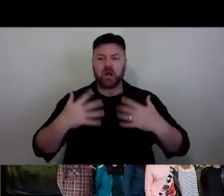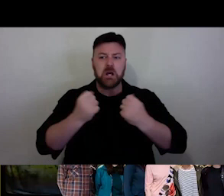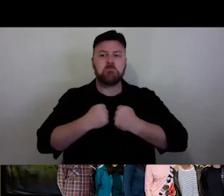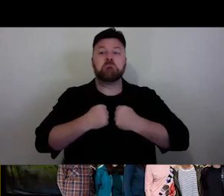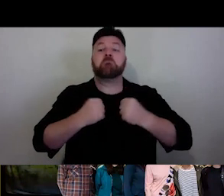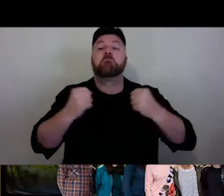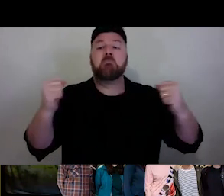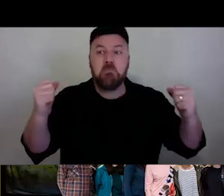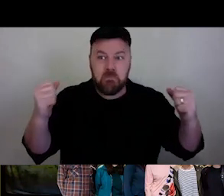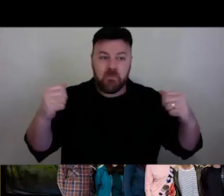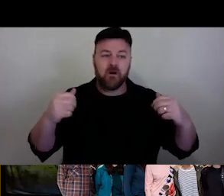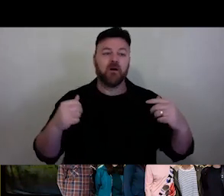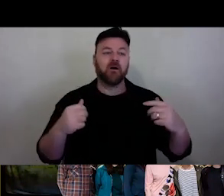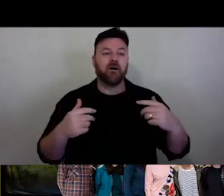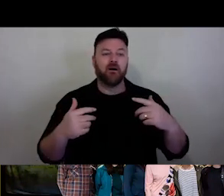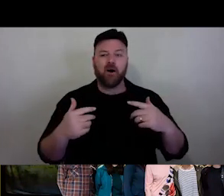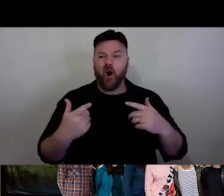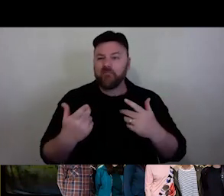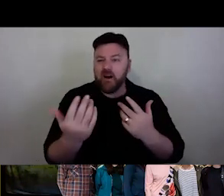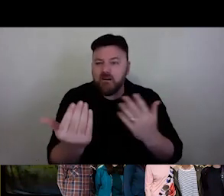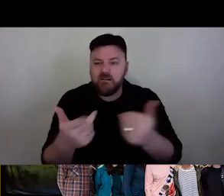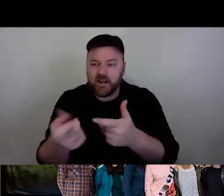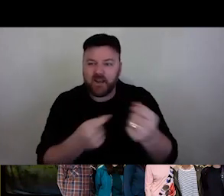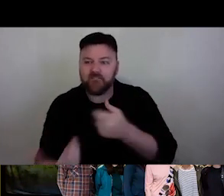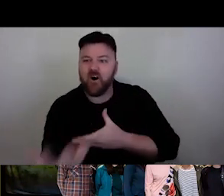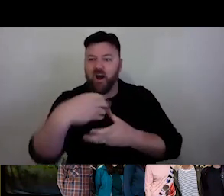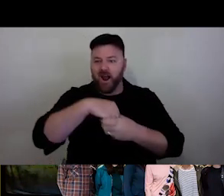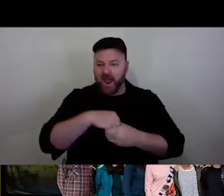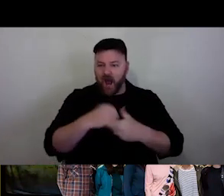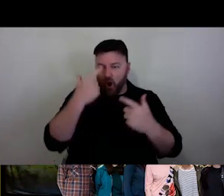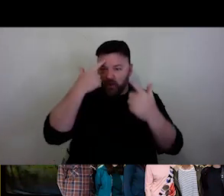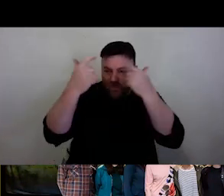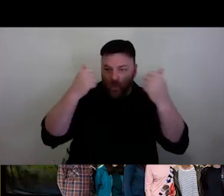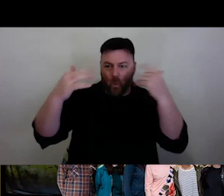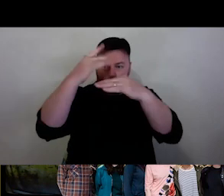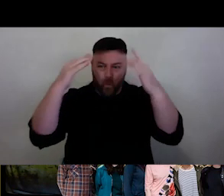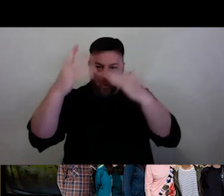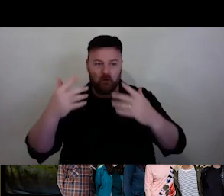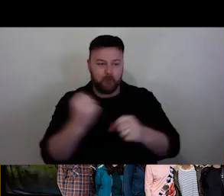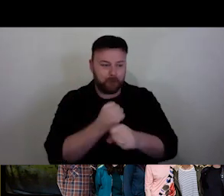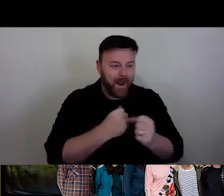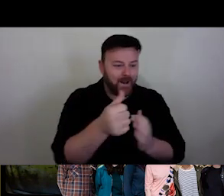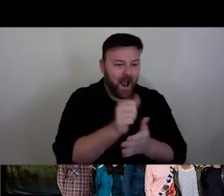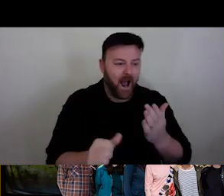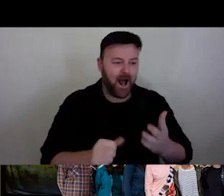dangerous process of thinking, making doing art? We have changed slides now.